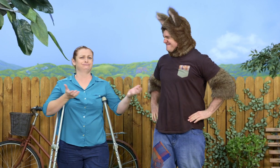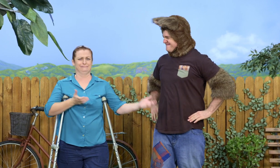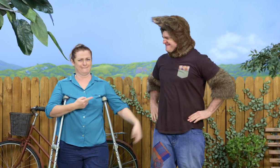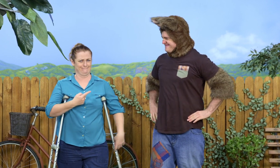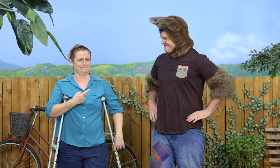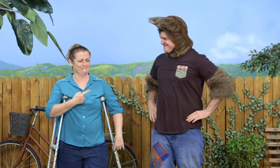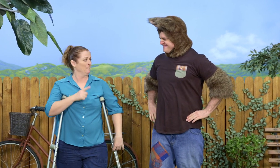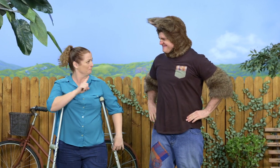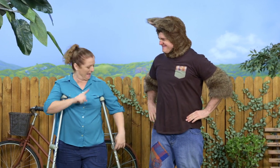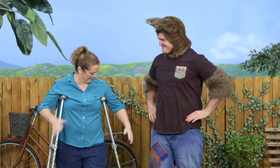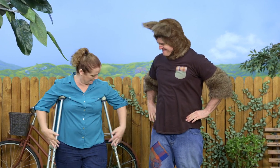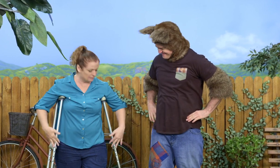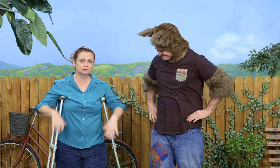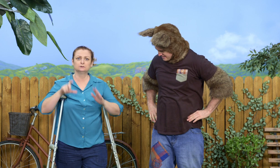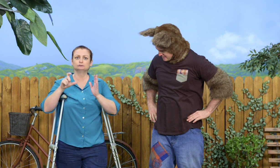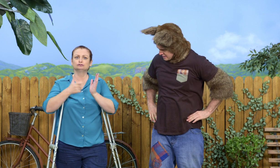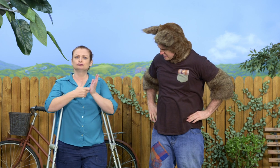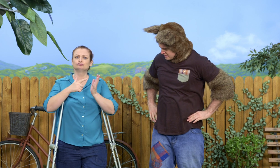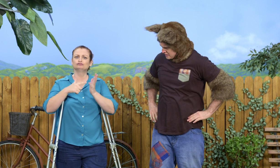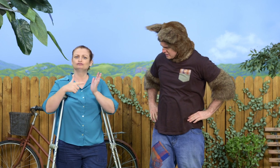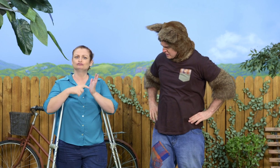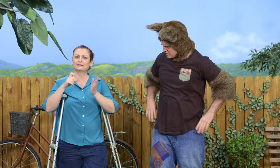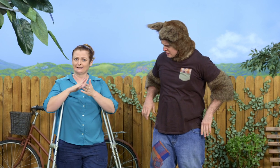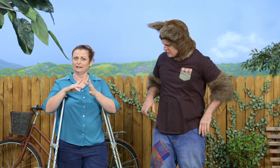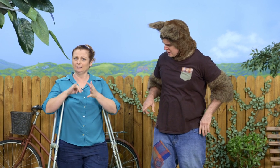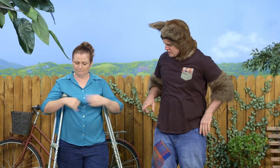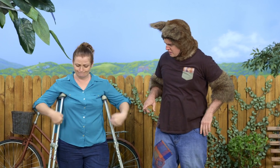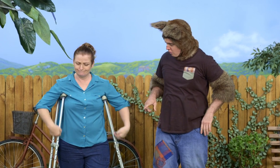..I have these things. They're called crutches.